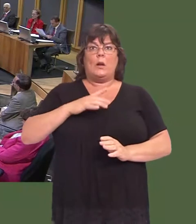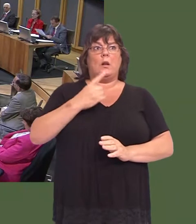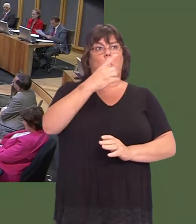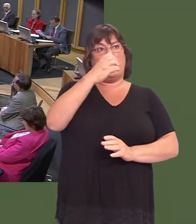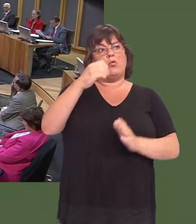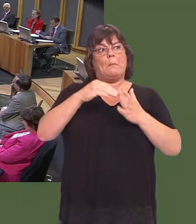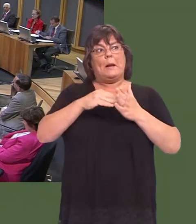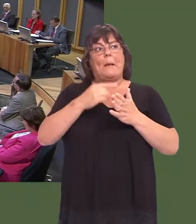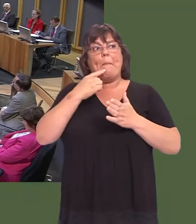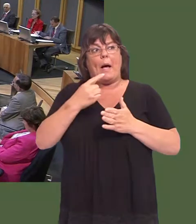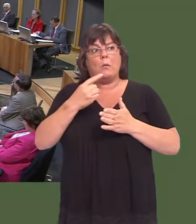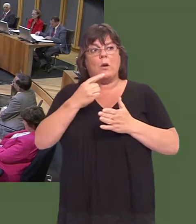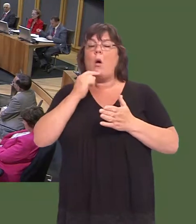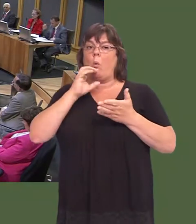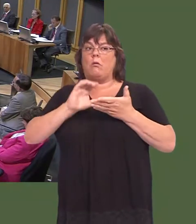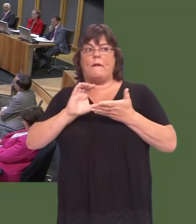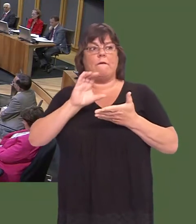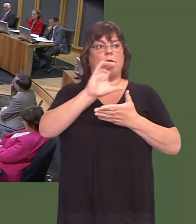Weíre going to put £100 million into the technology park.